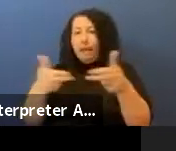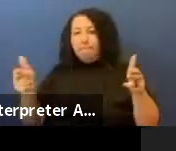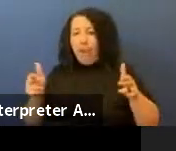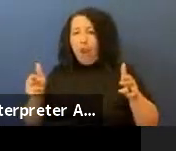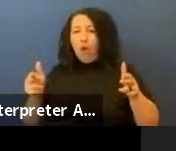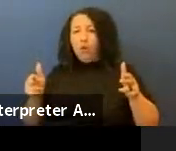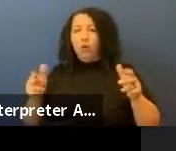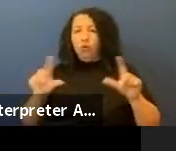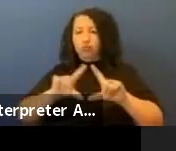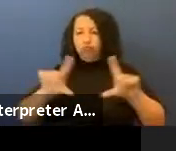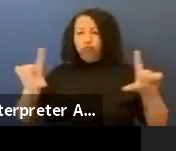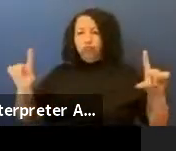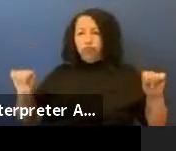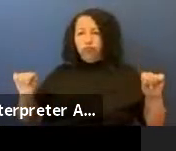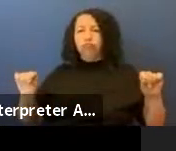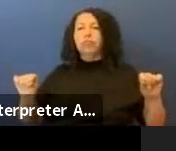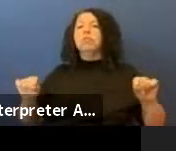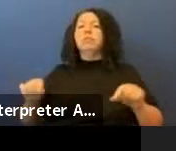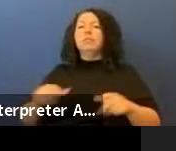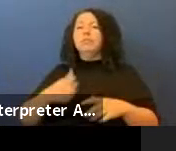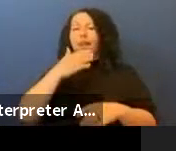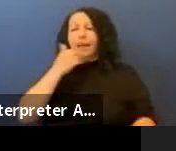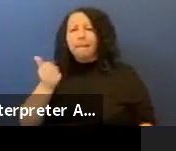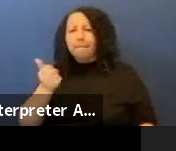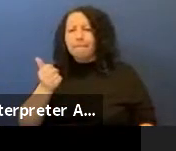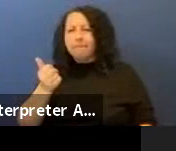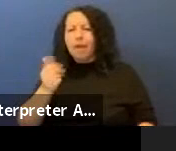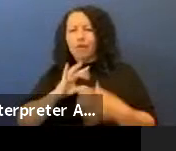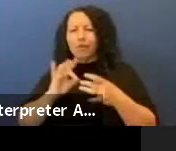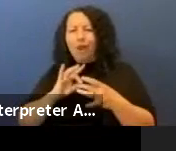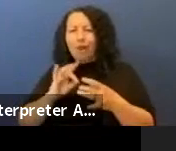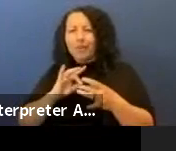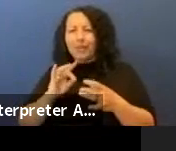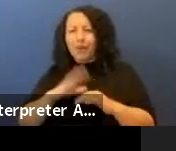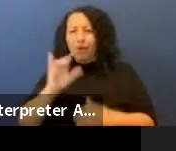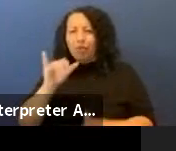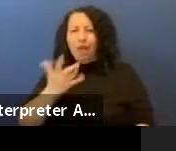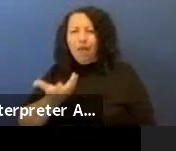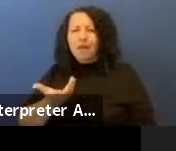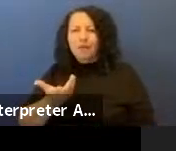an even better commentary on it.